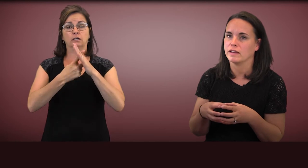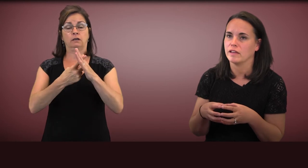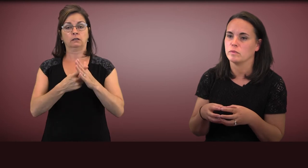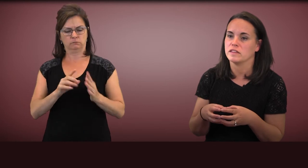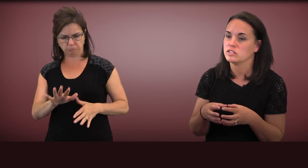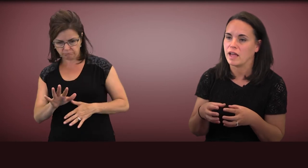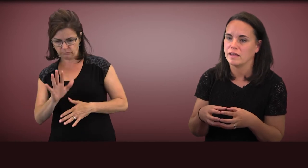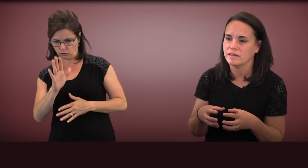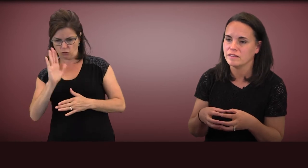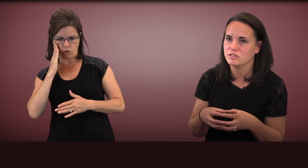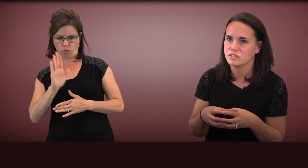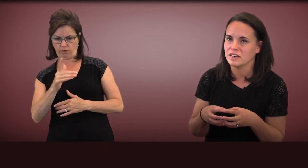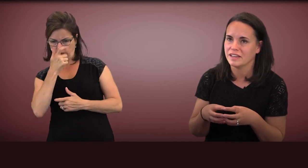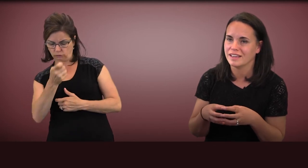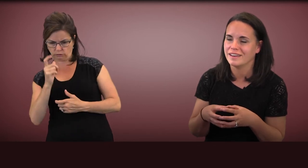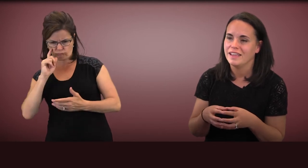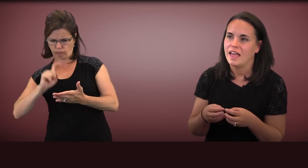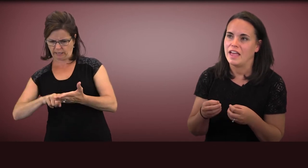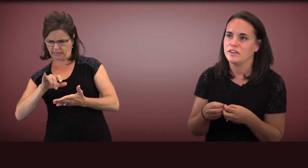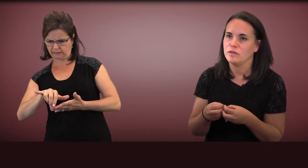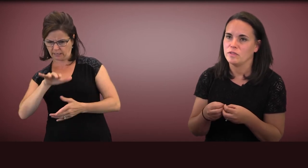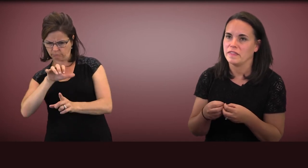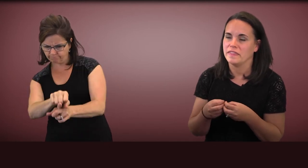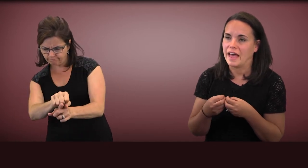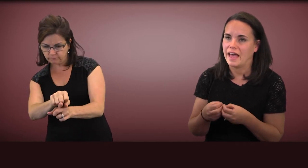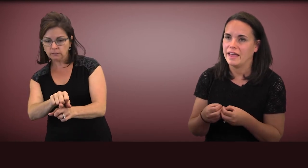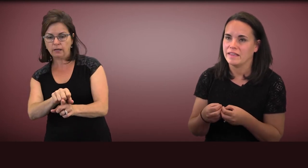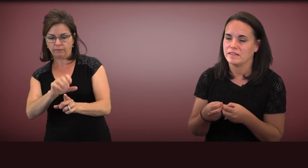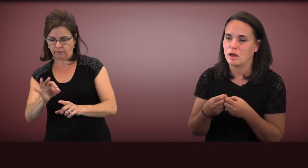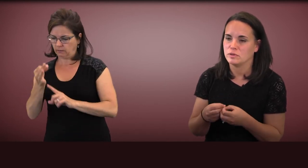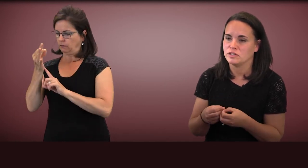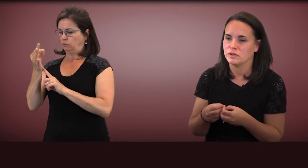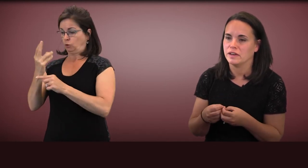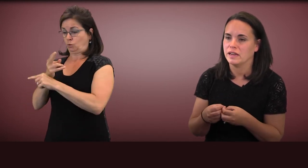what the child is interested in and using that as an opportunity